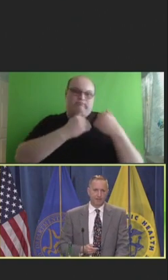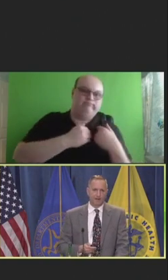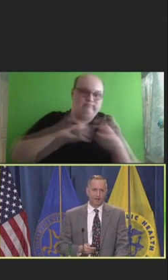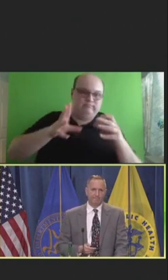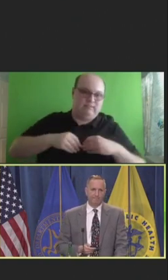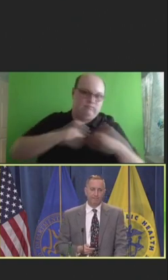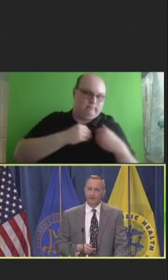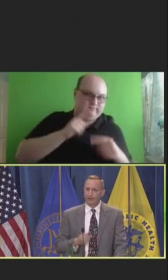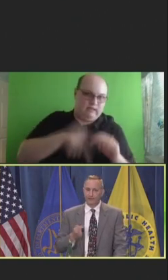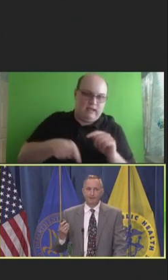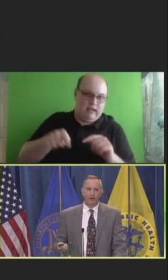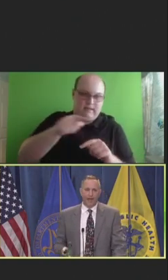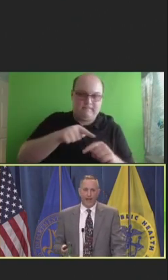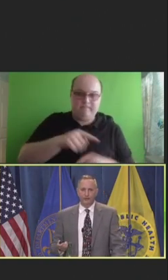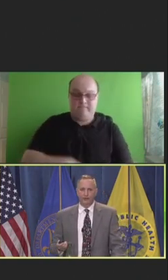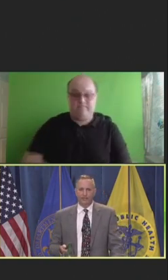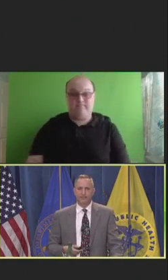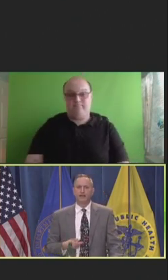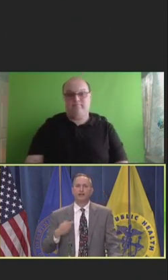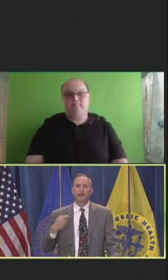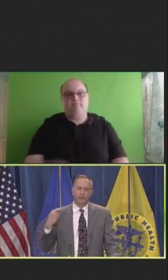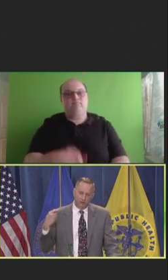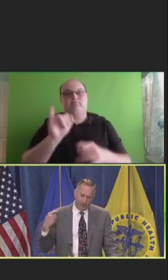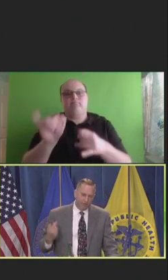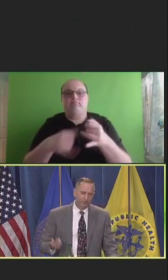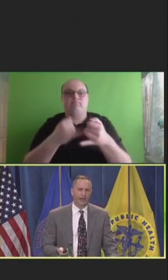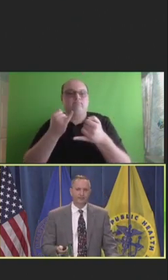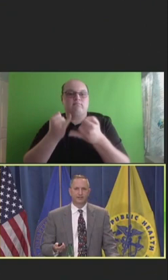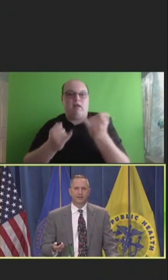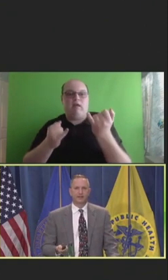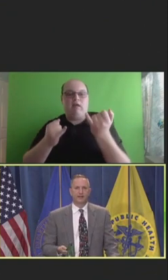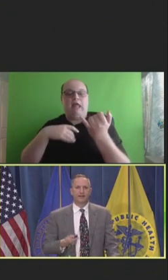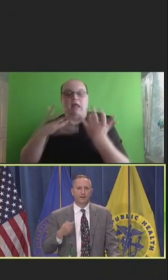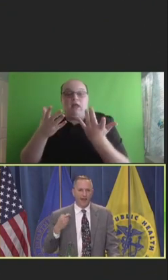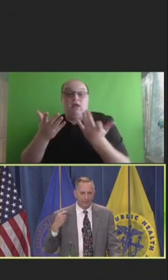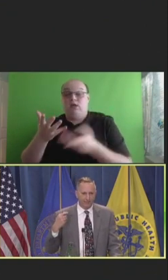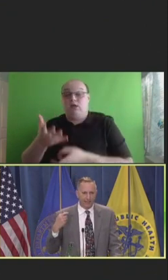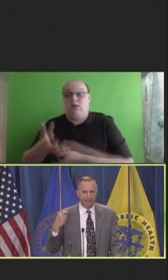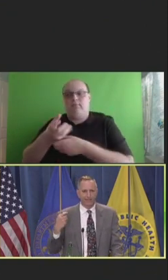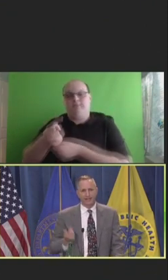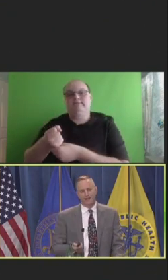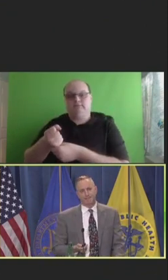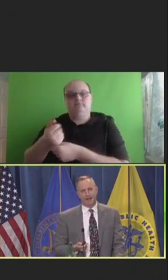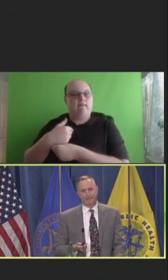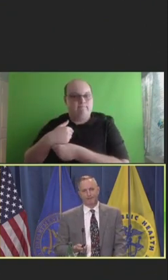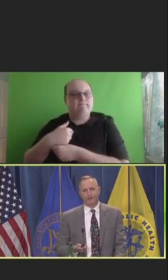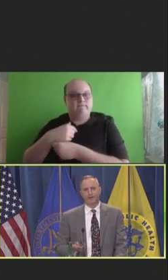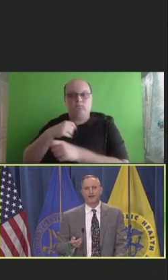Finally, my call to action is we have trust. We have the ability to impact people.